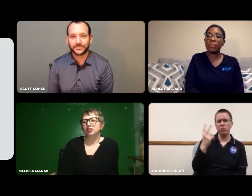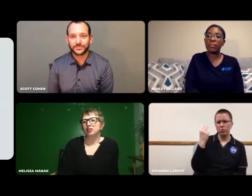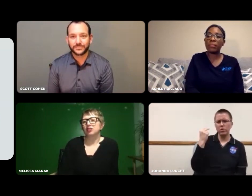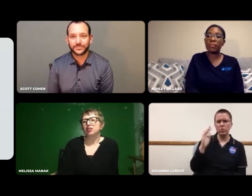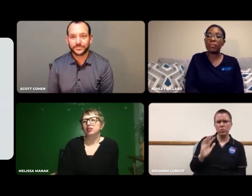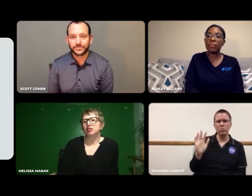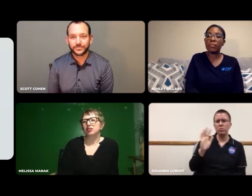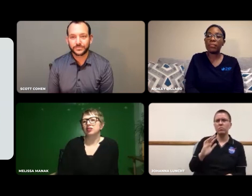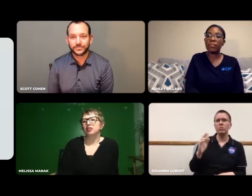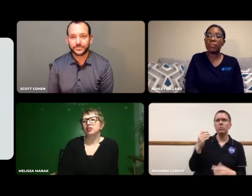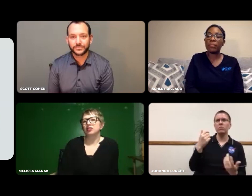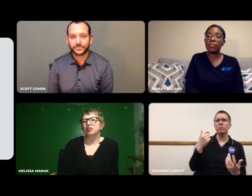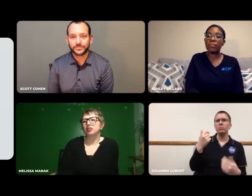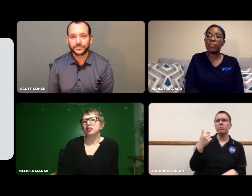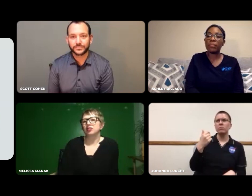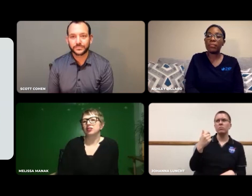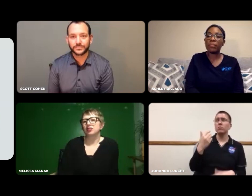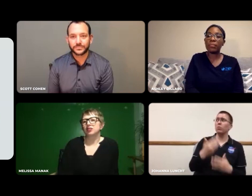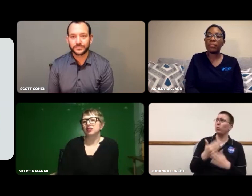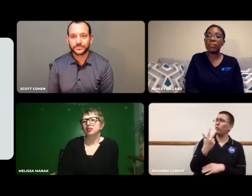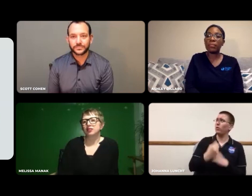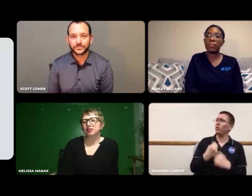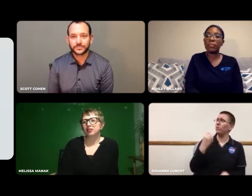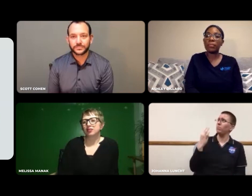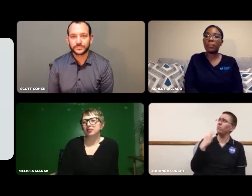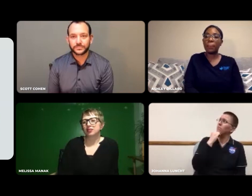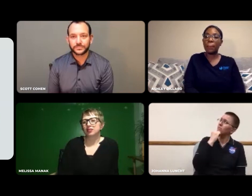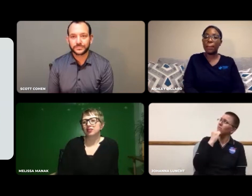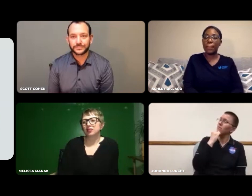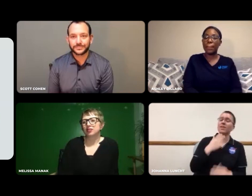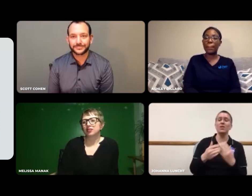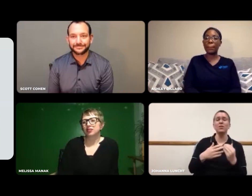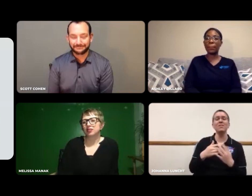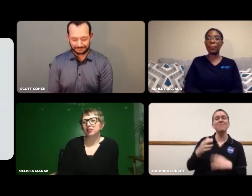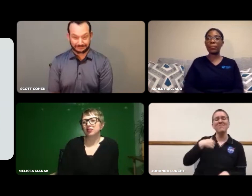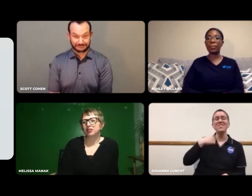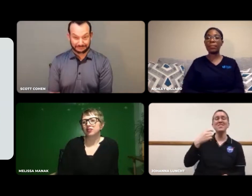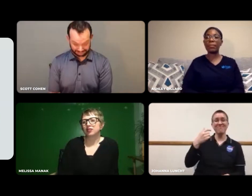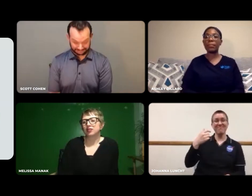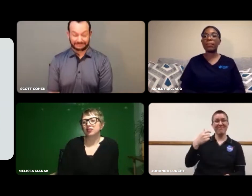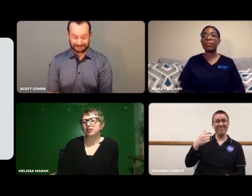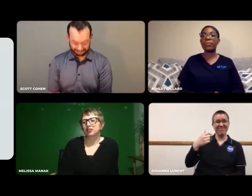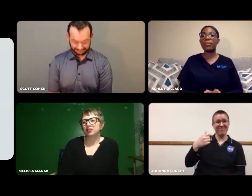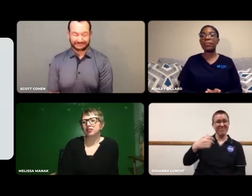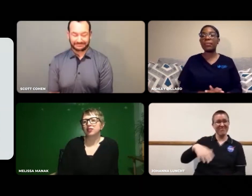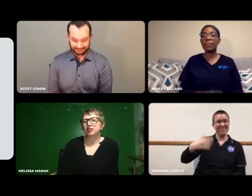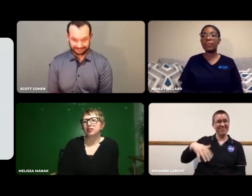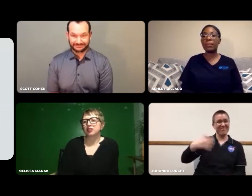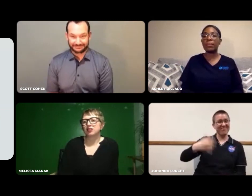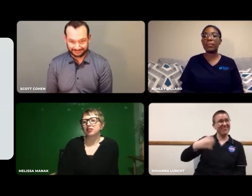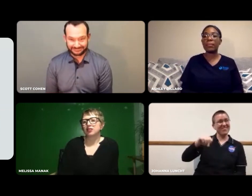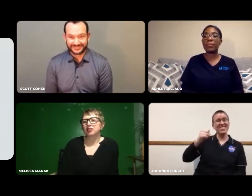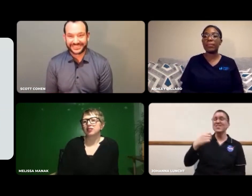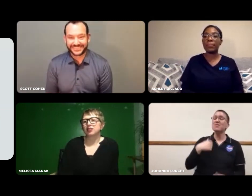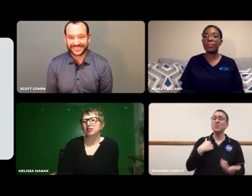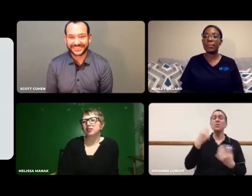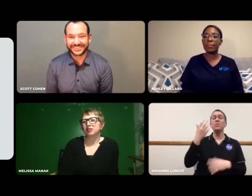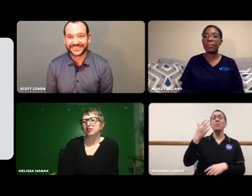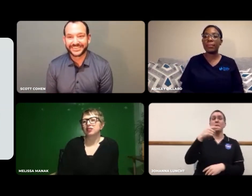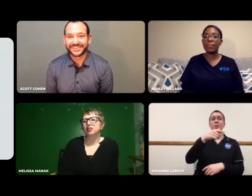about two to three years ago -- wow, it's already been that long; time goes by goes fast!